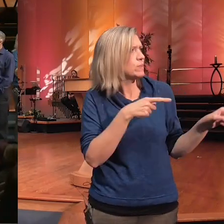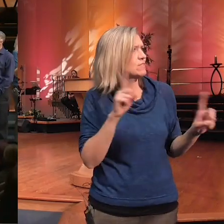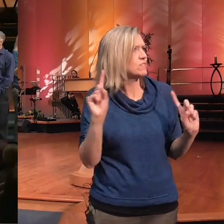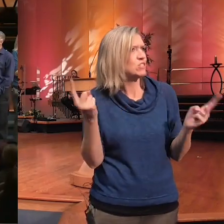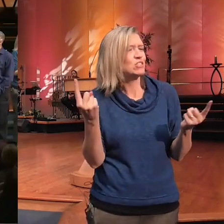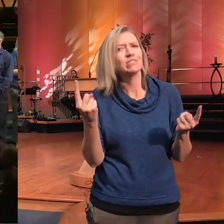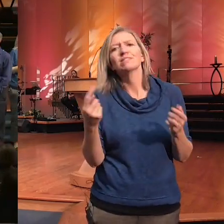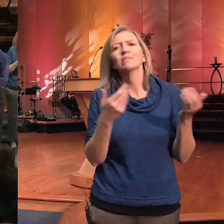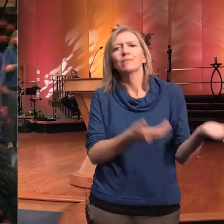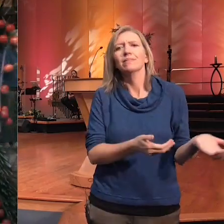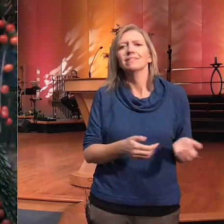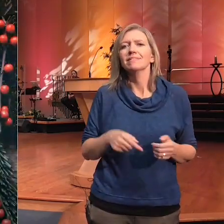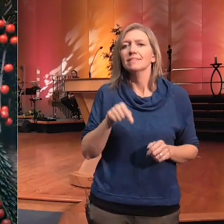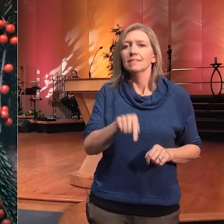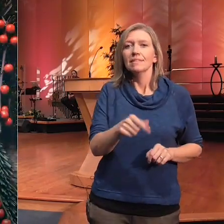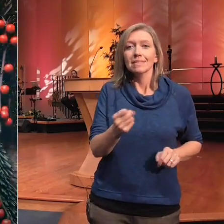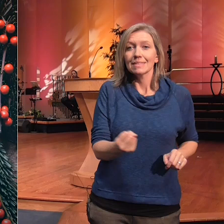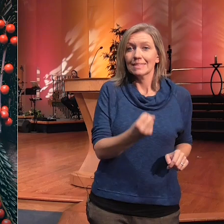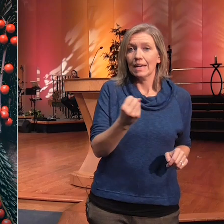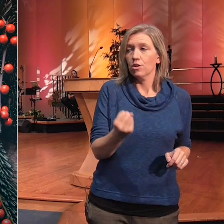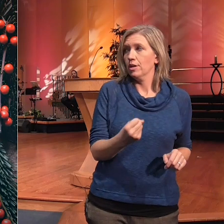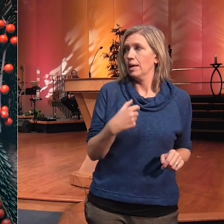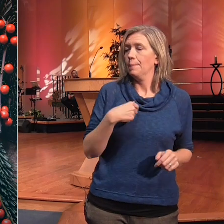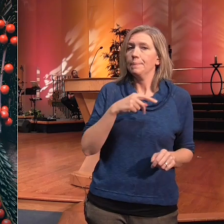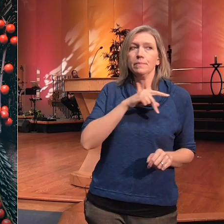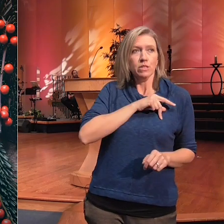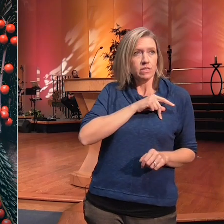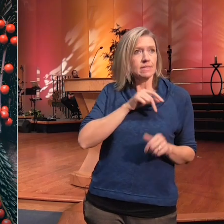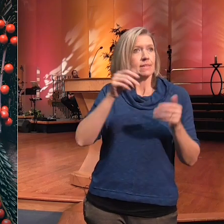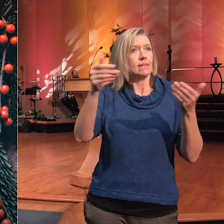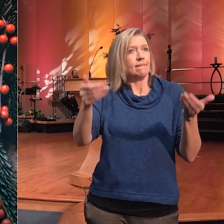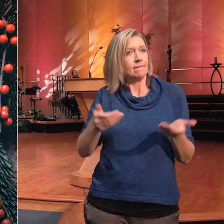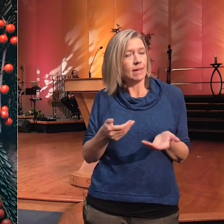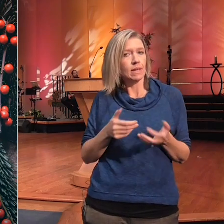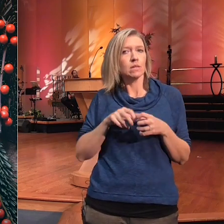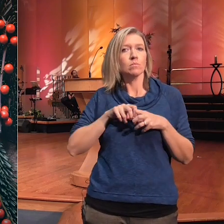Saturday I personally invite you the breedan team if you have lost the love one this past